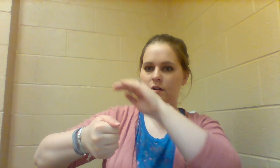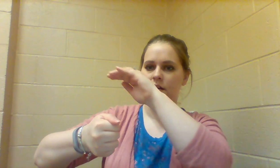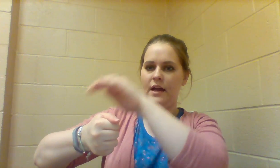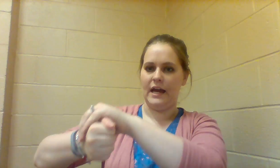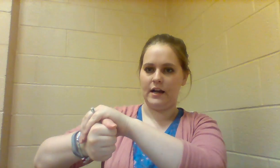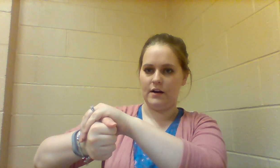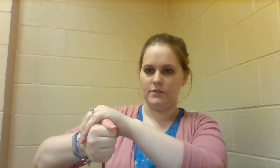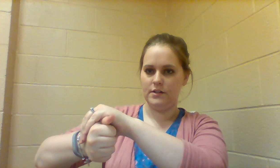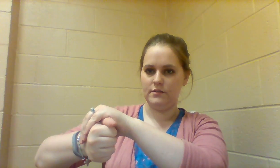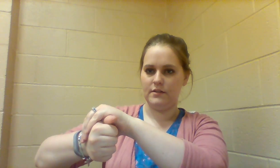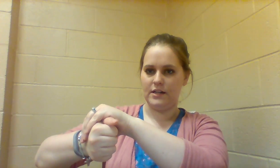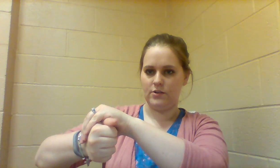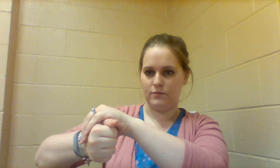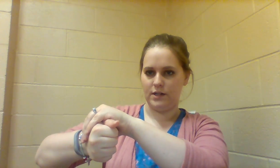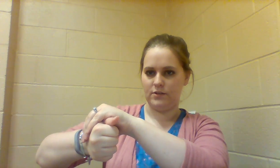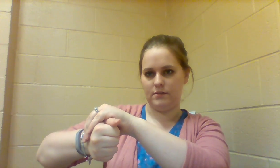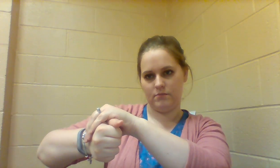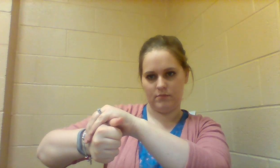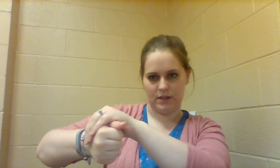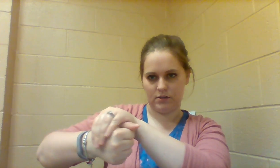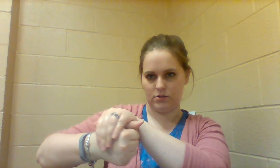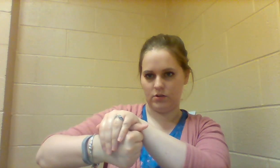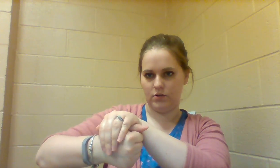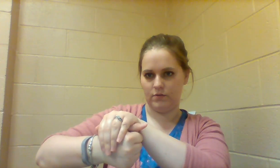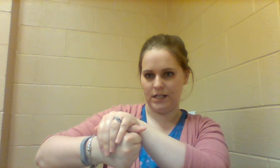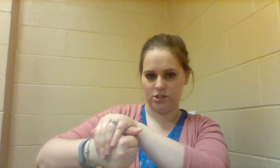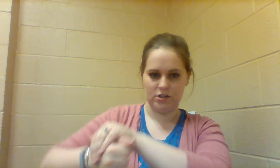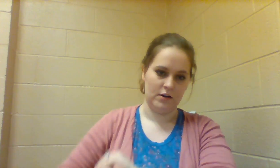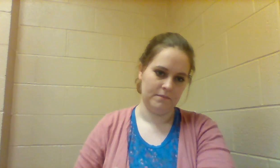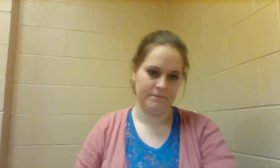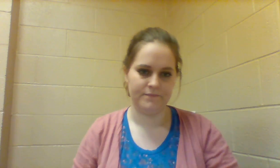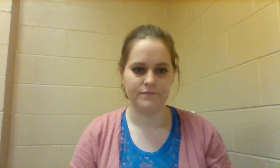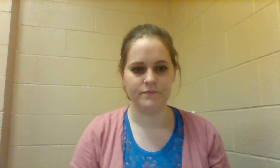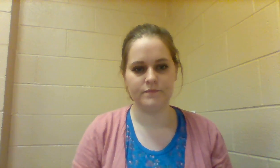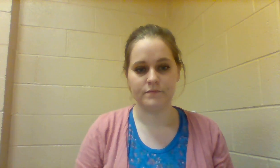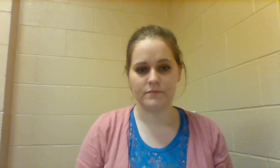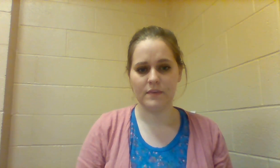and cover it and you can wiggle it like a TURTLE in a shell